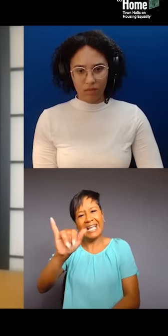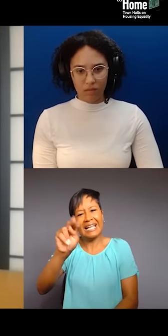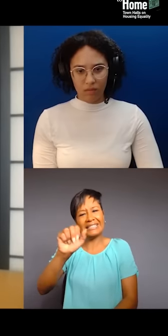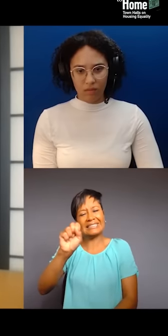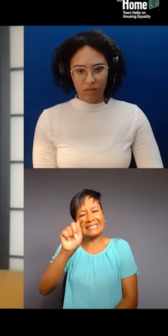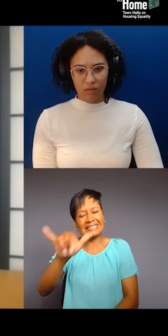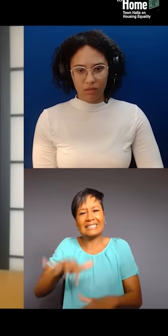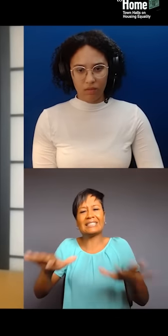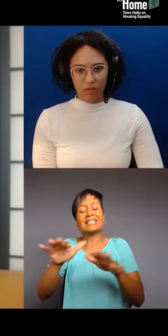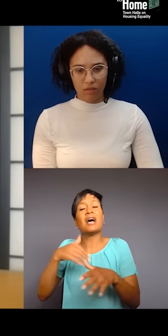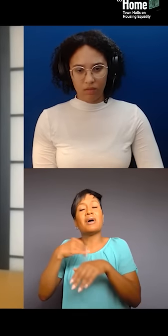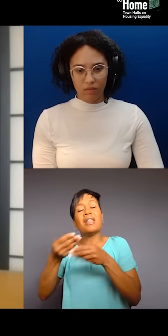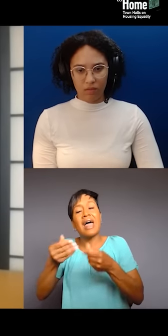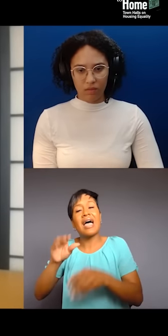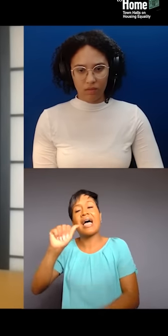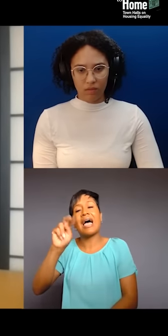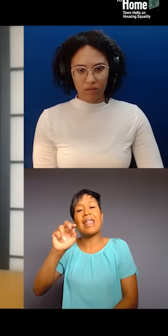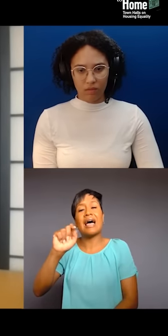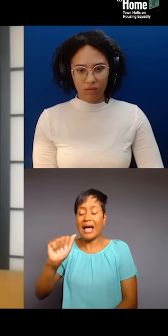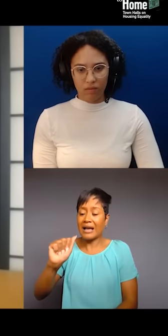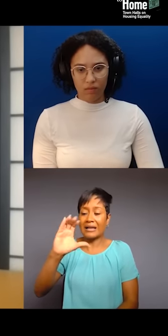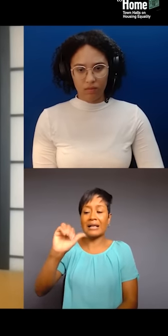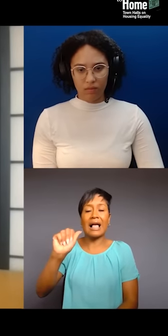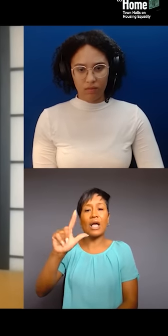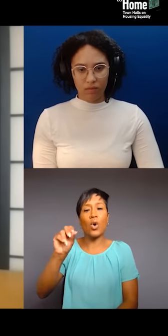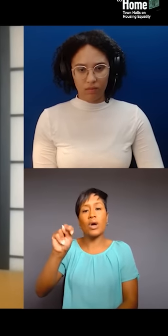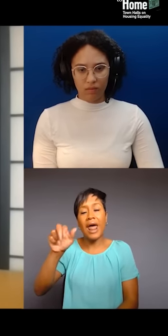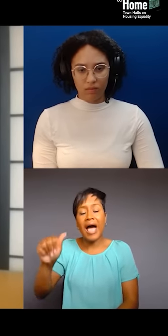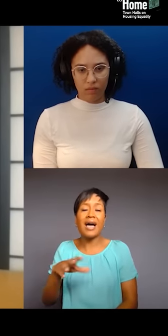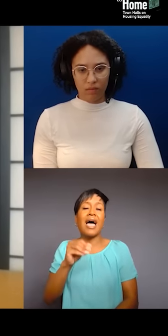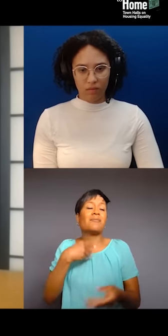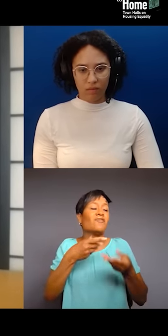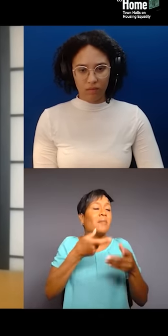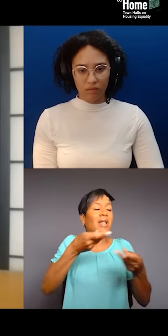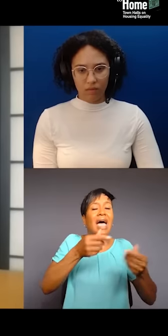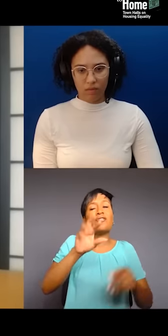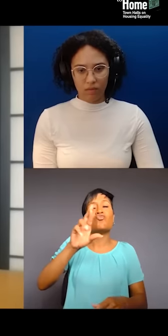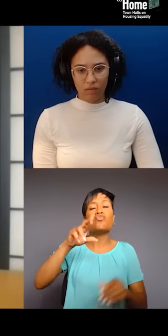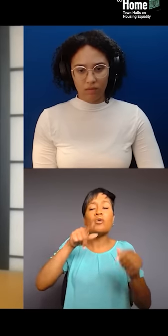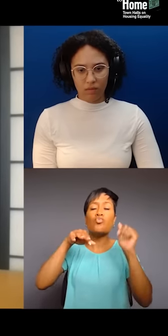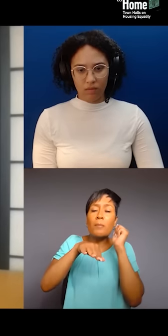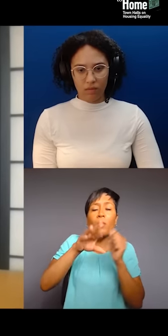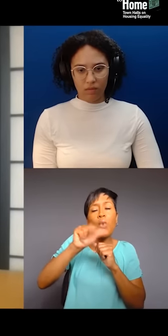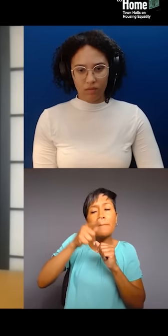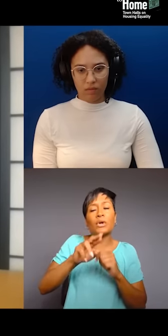You know, I'm from the Bronx, and I'm from Dyckman. I am Black. I am Caribbean.